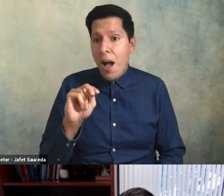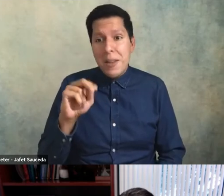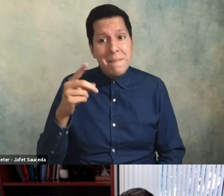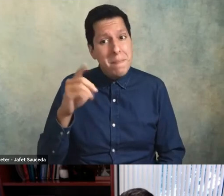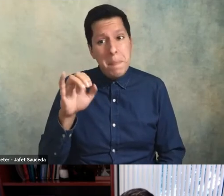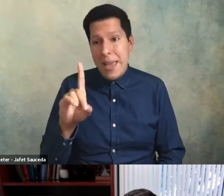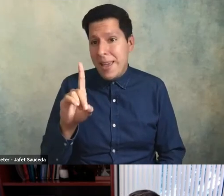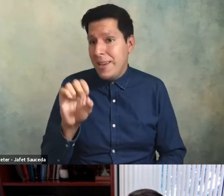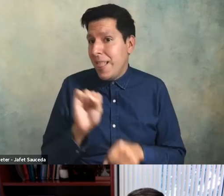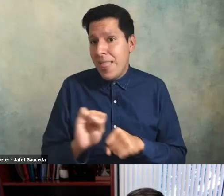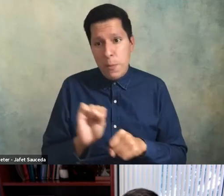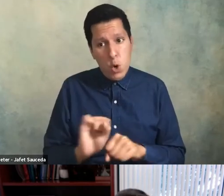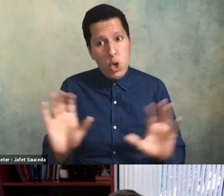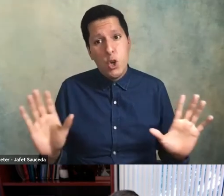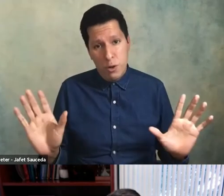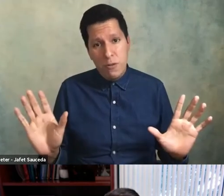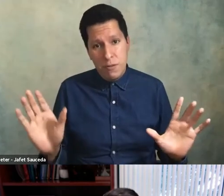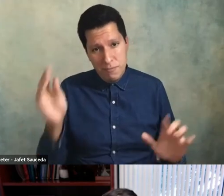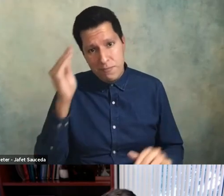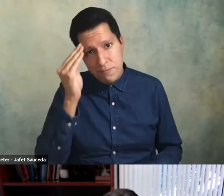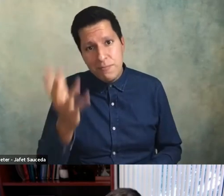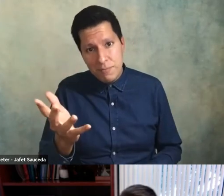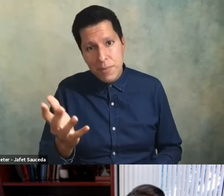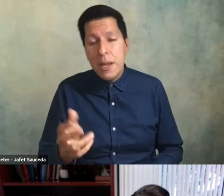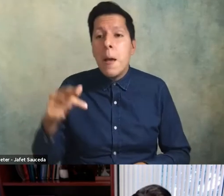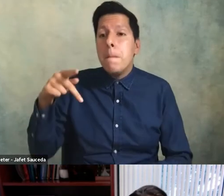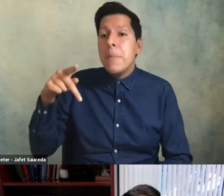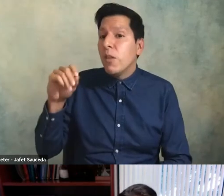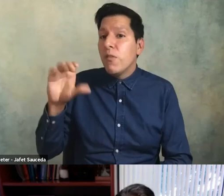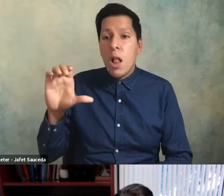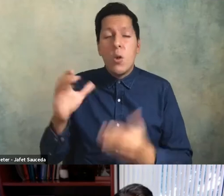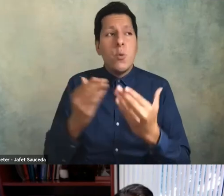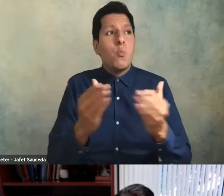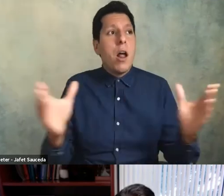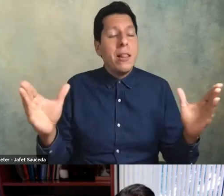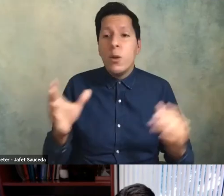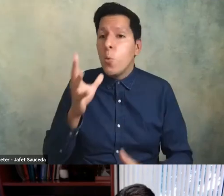that it is you know really people of color broadly and women of color most especially